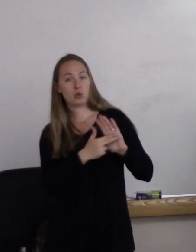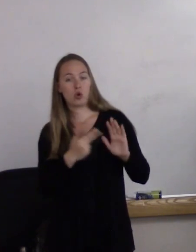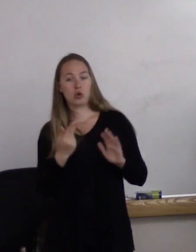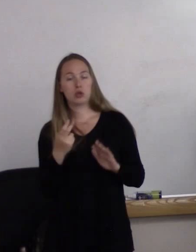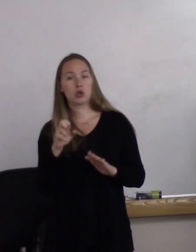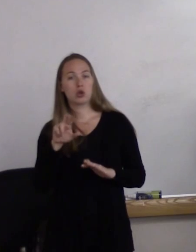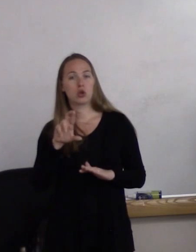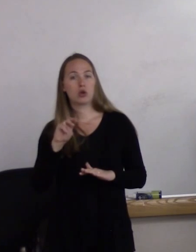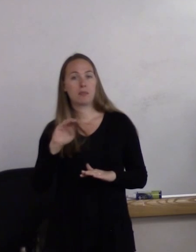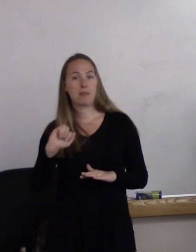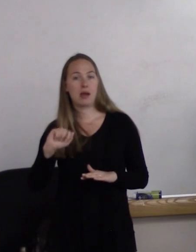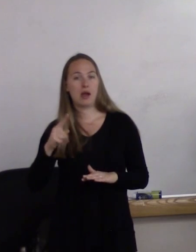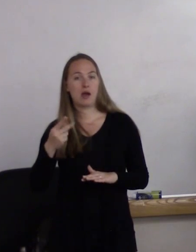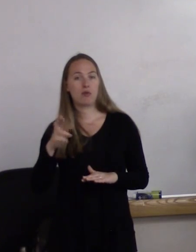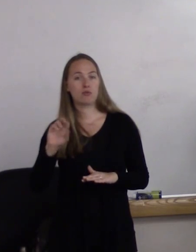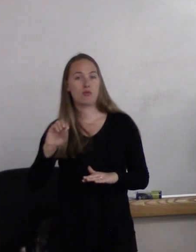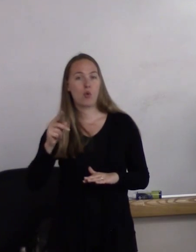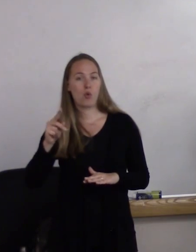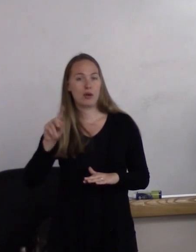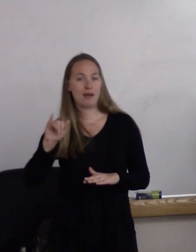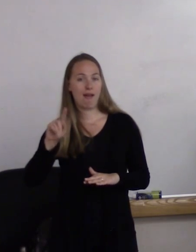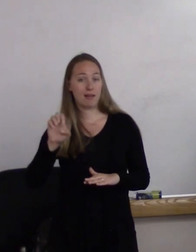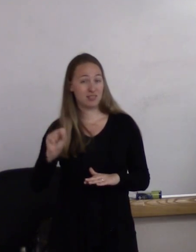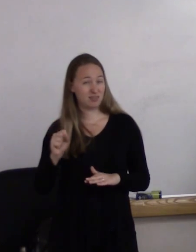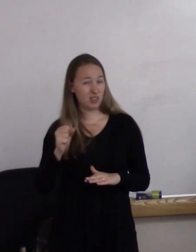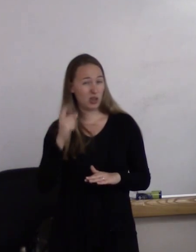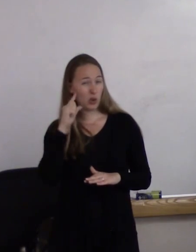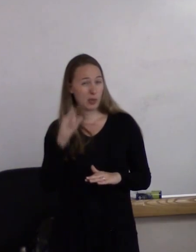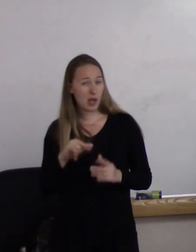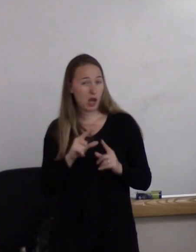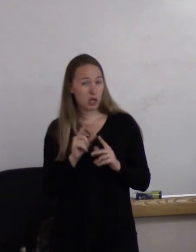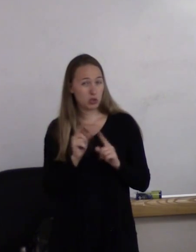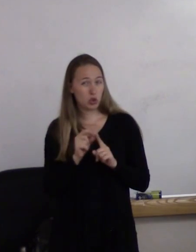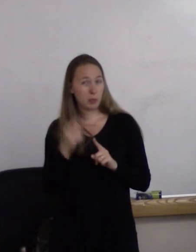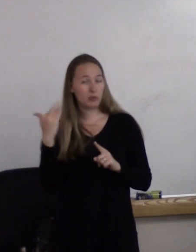Has anyone heard that term before? Yeah. - Yeah. So hermaphrodite is a term